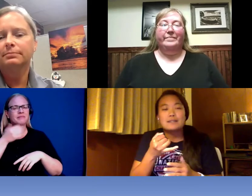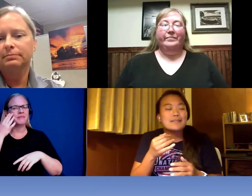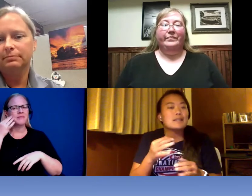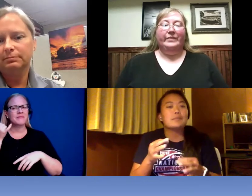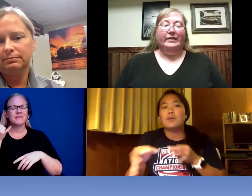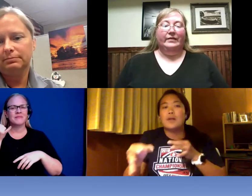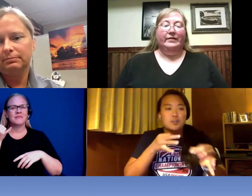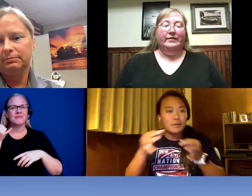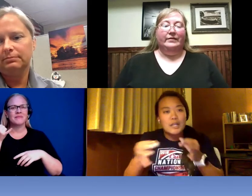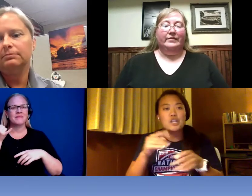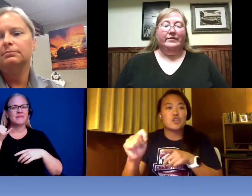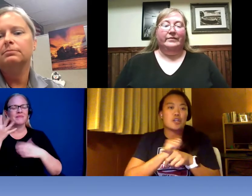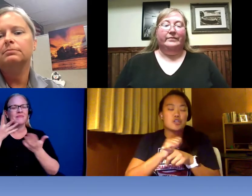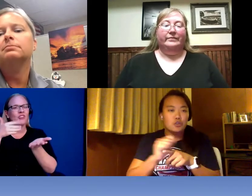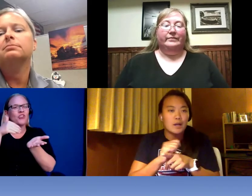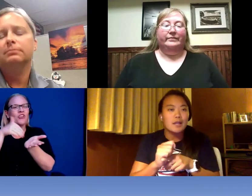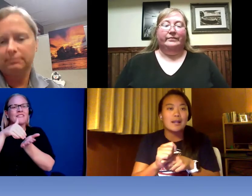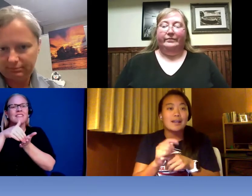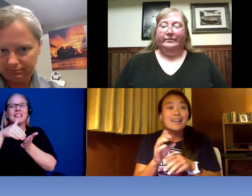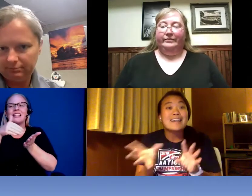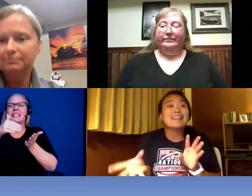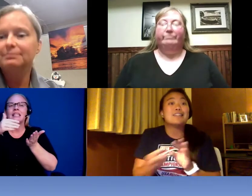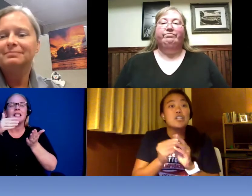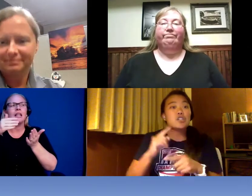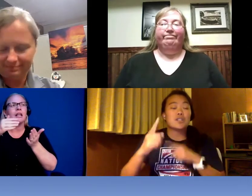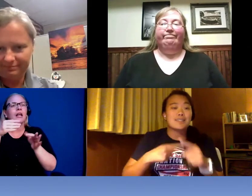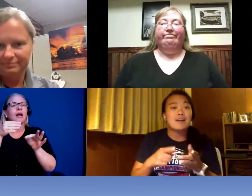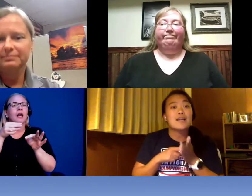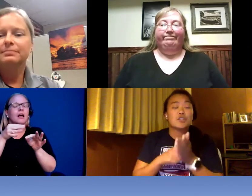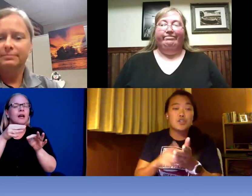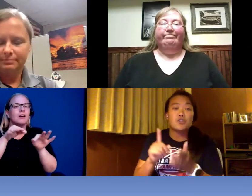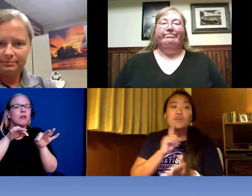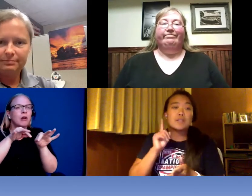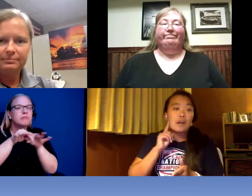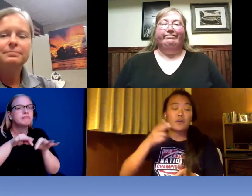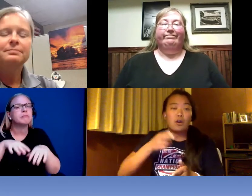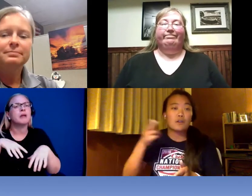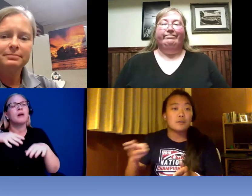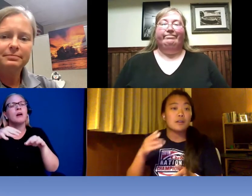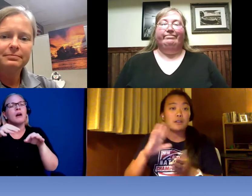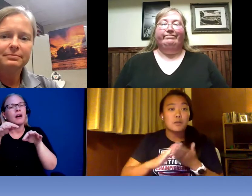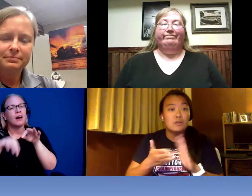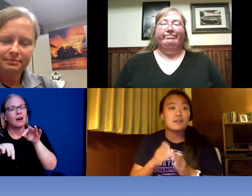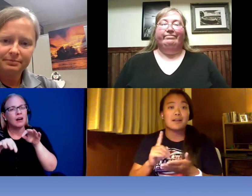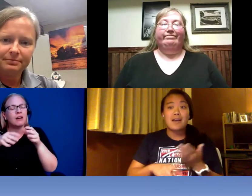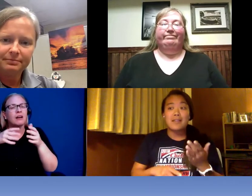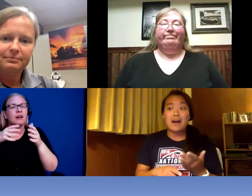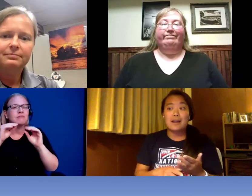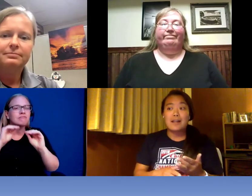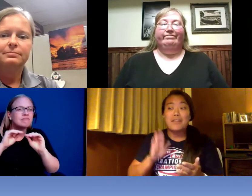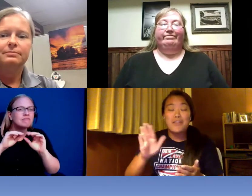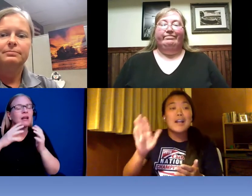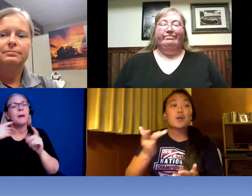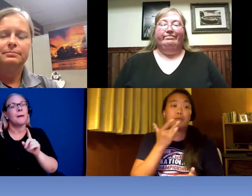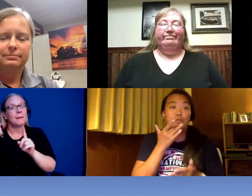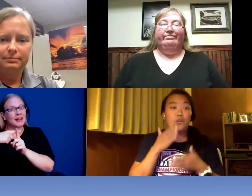simple explanation and training in addition to the signs that show the deaf and hard of hearing community that their preferred way